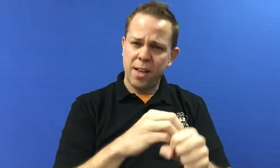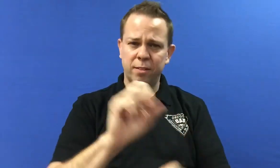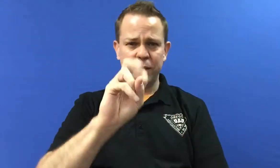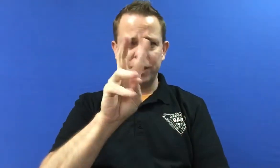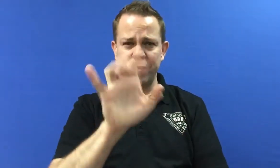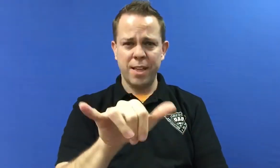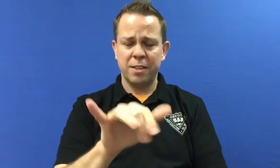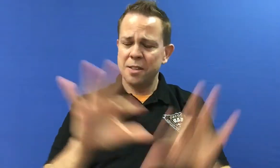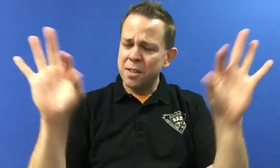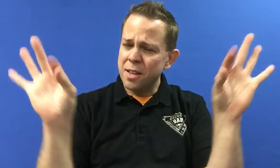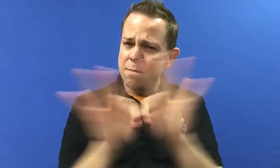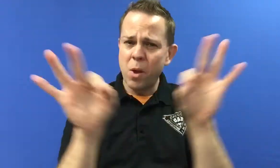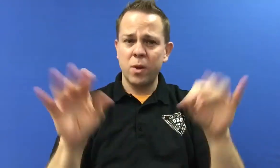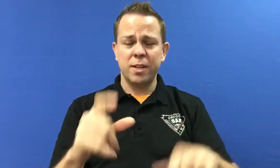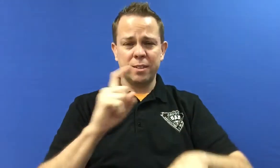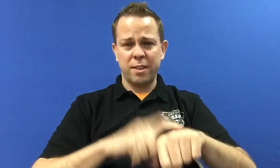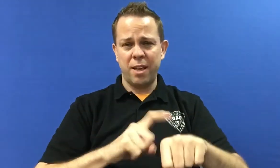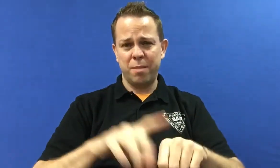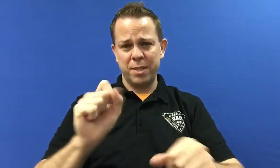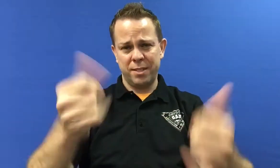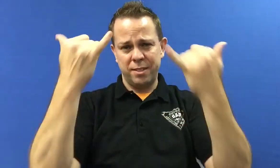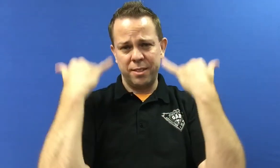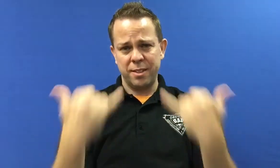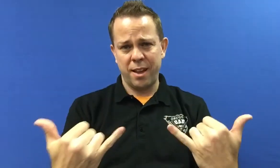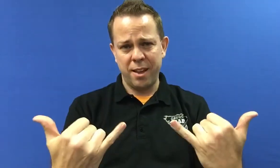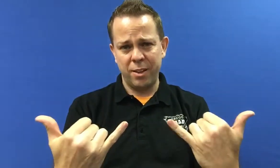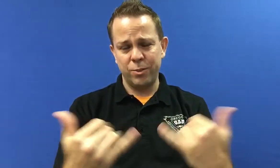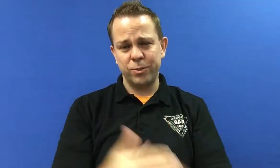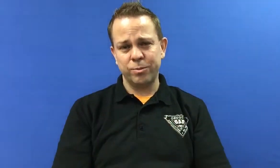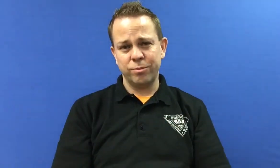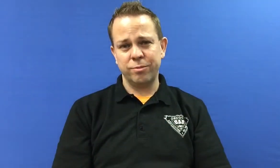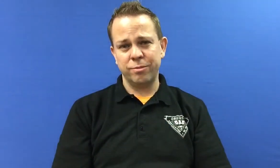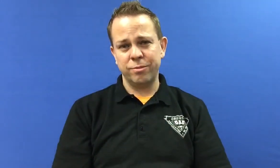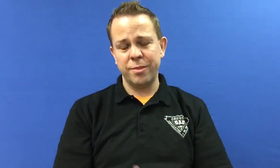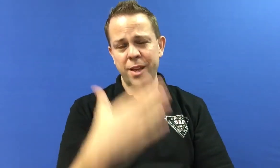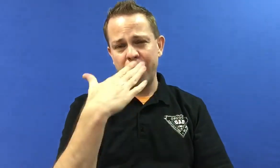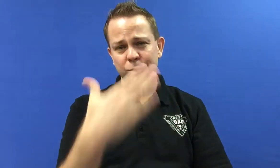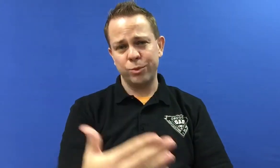and answer the survey. It is important. The time is now! Thank you.